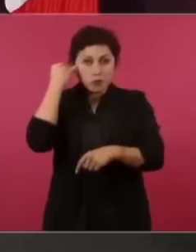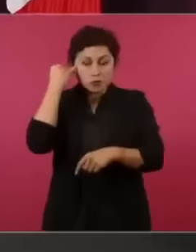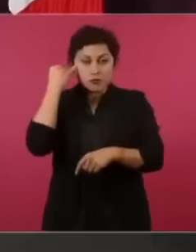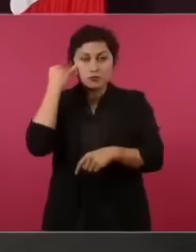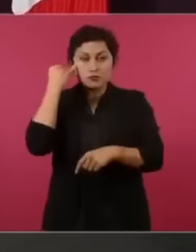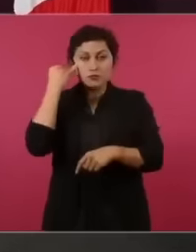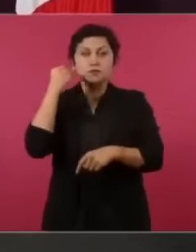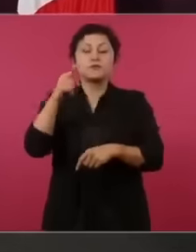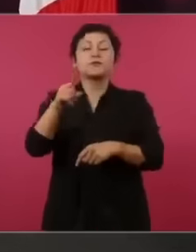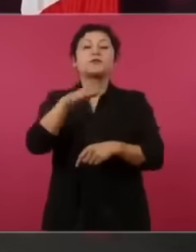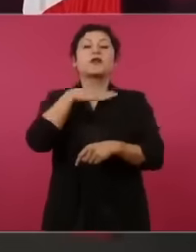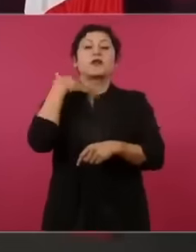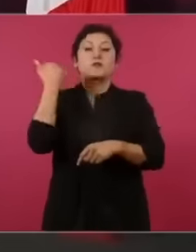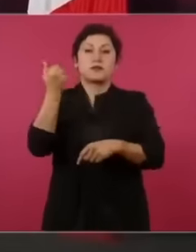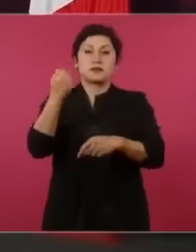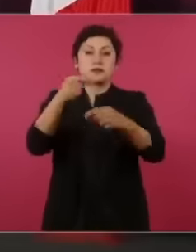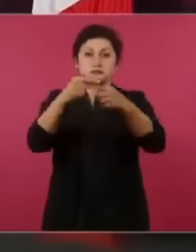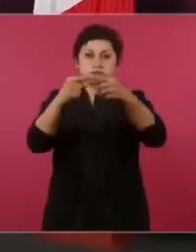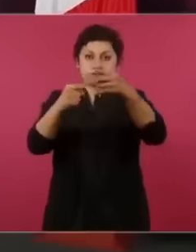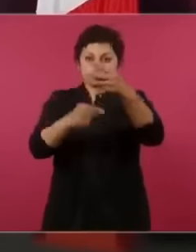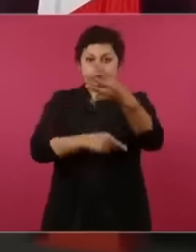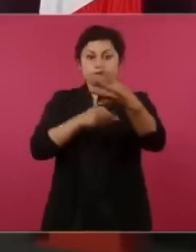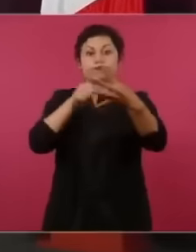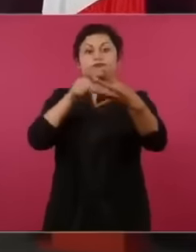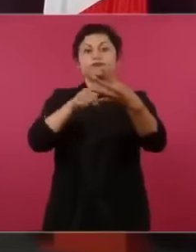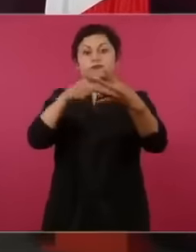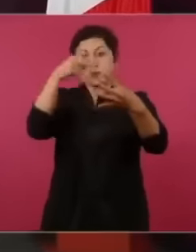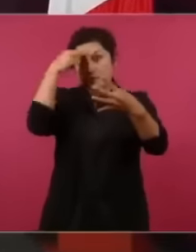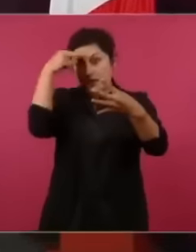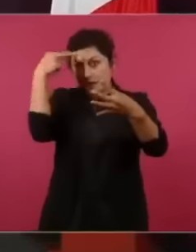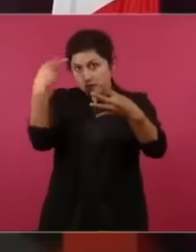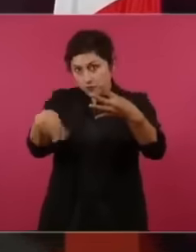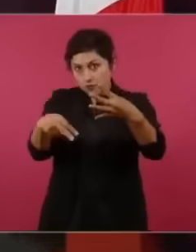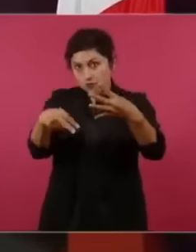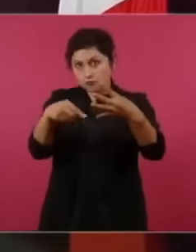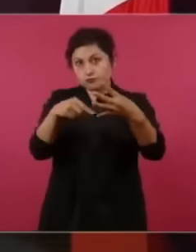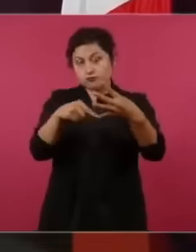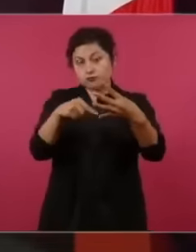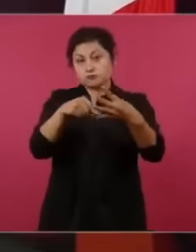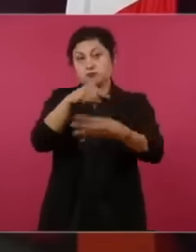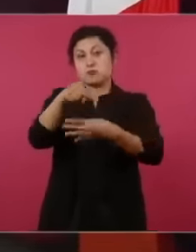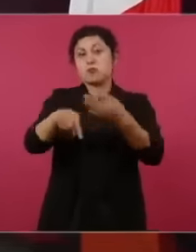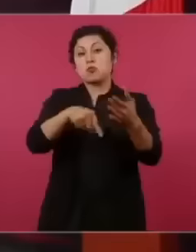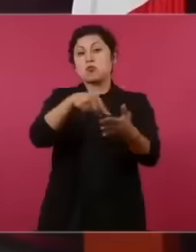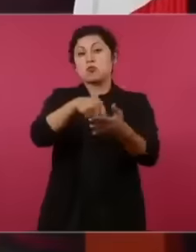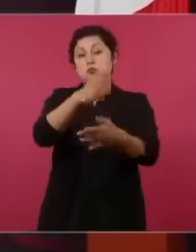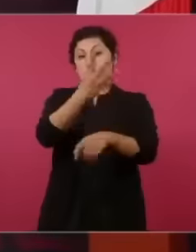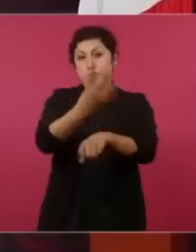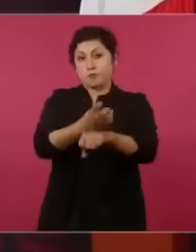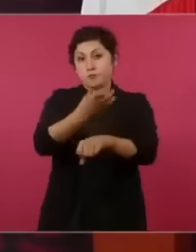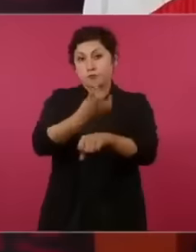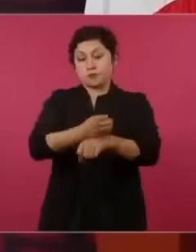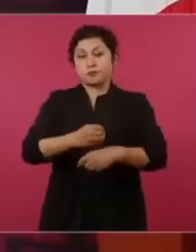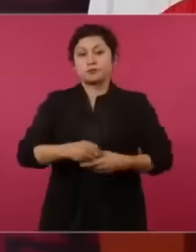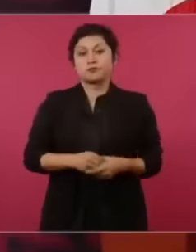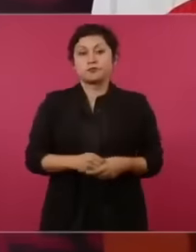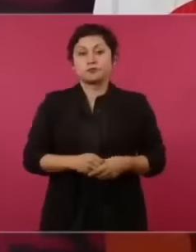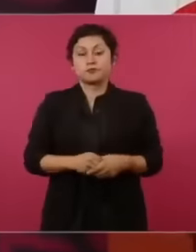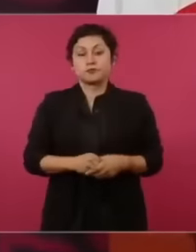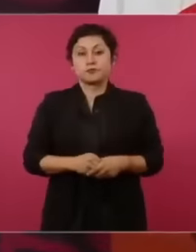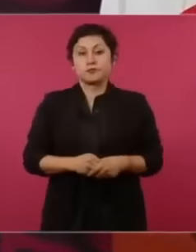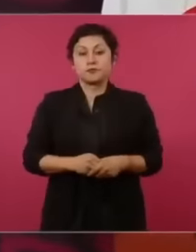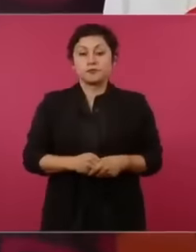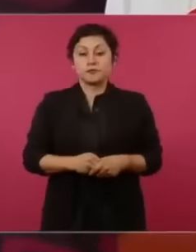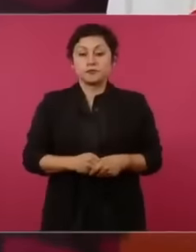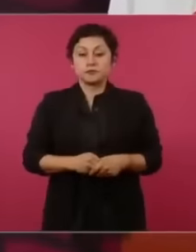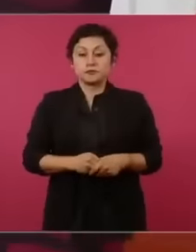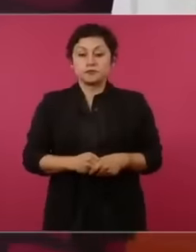Germany, so